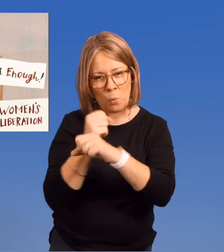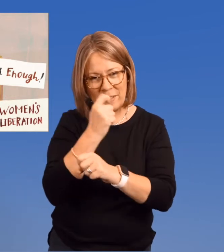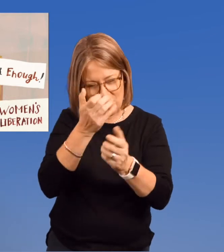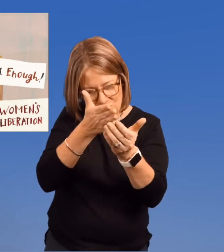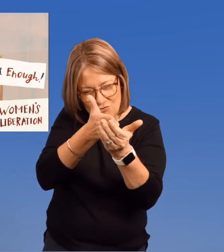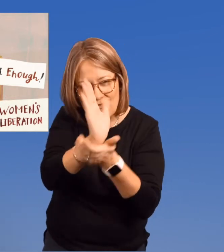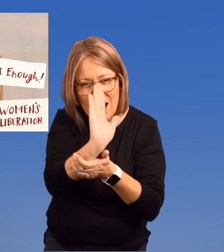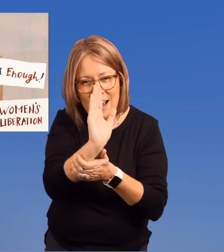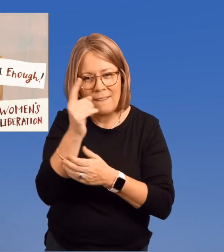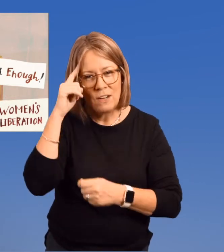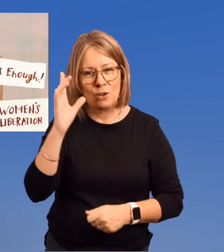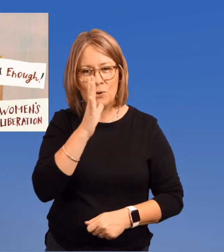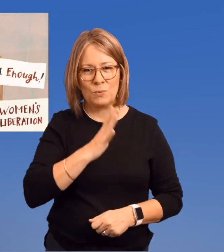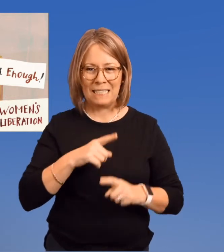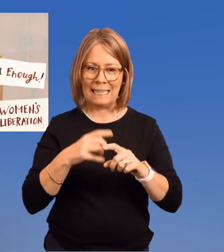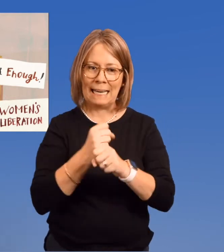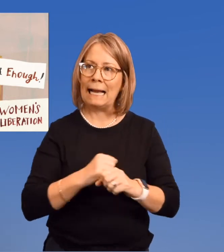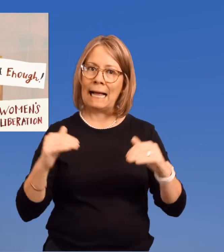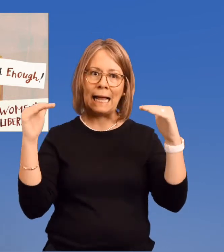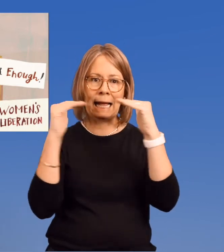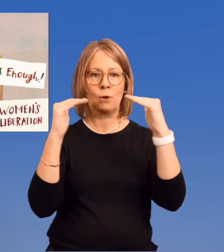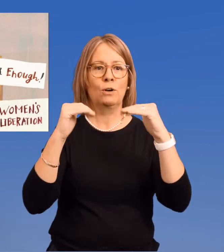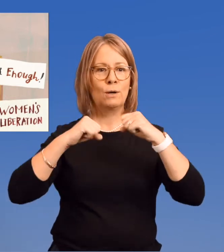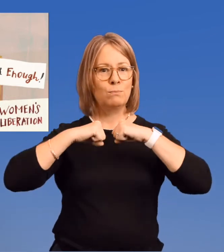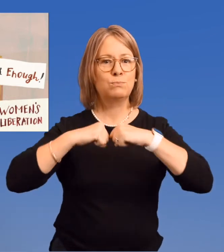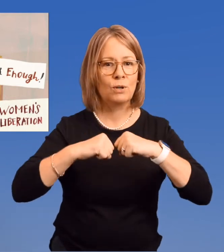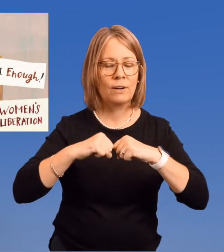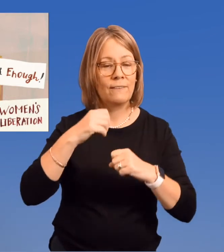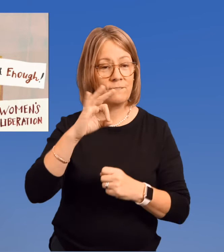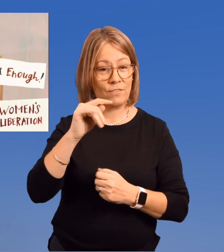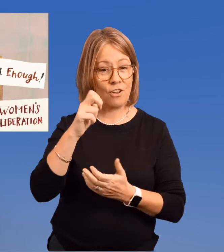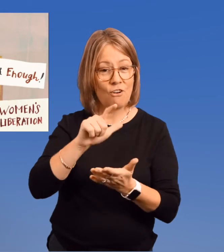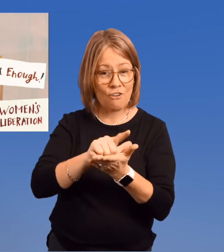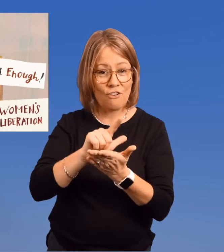She won the right for women to get equal protection